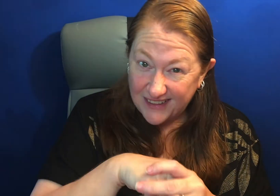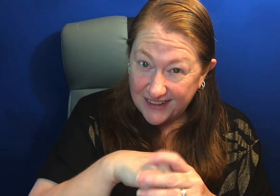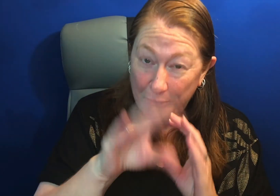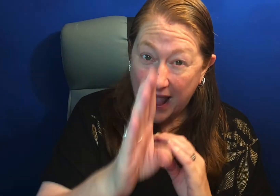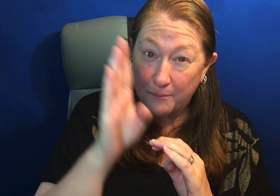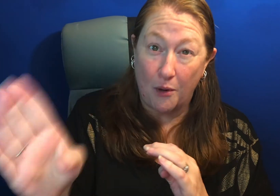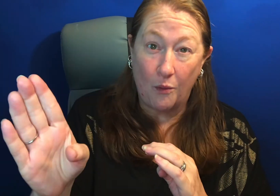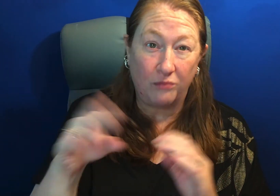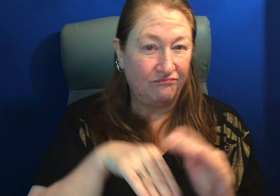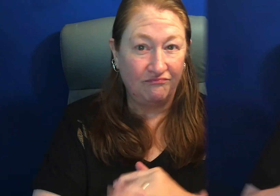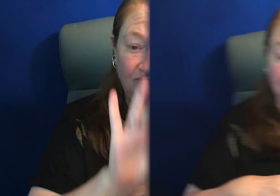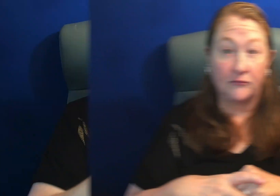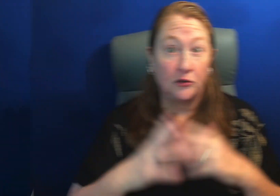Yes, this is in Blackboard!